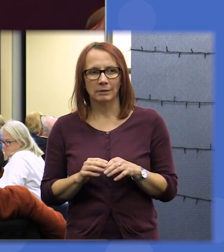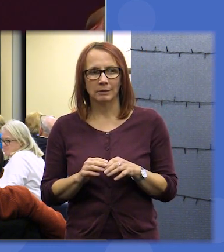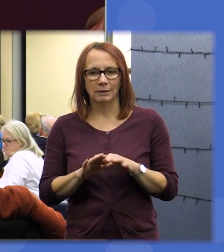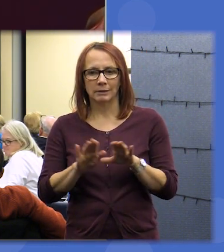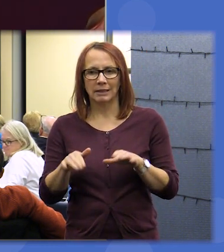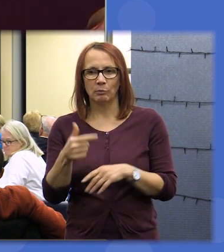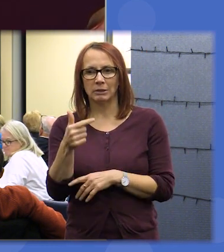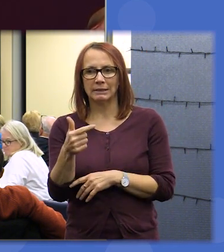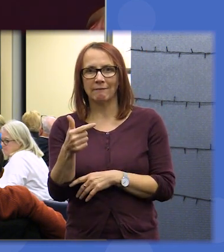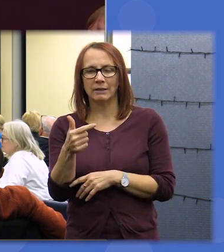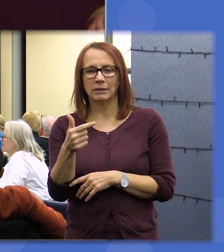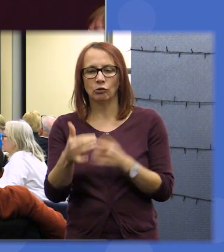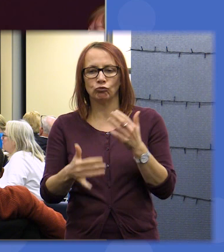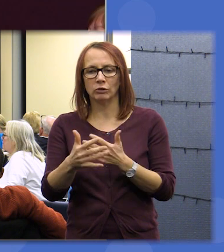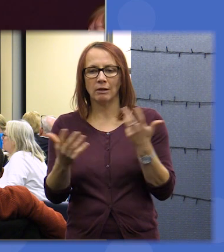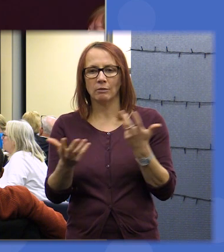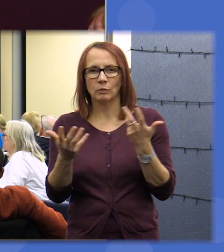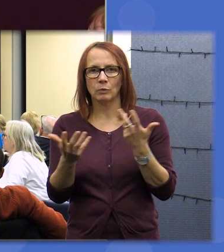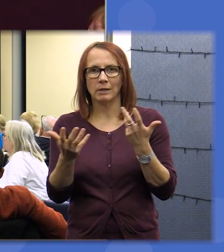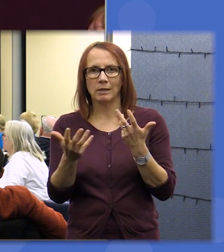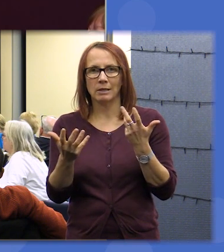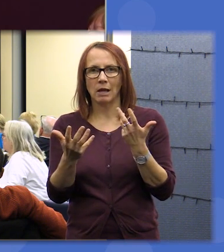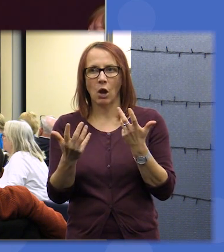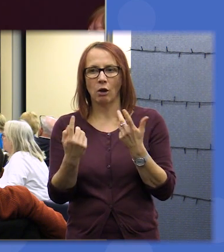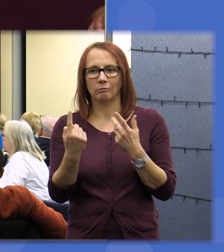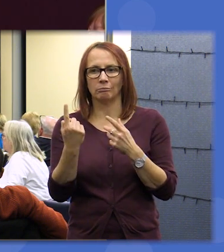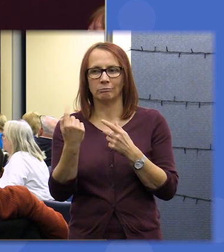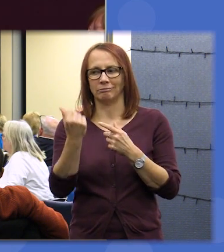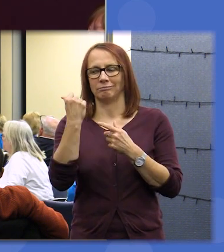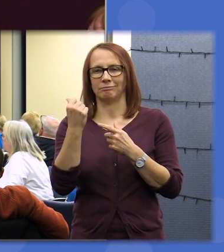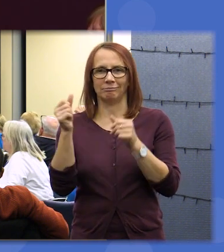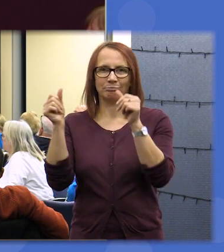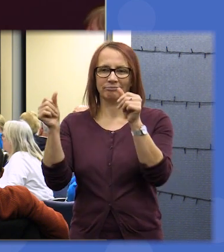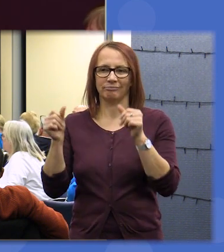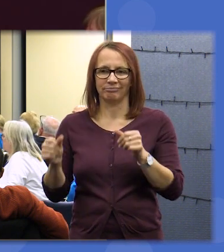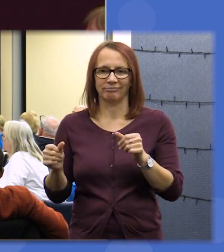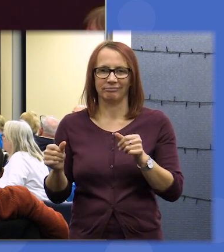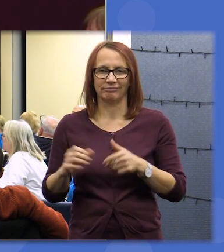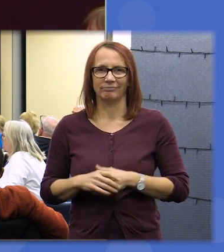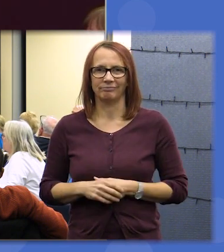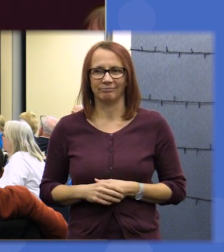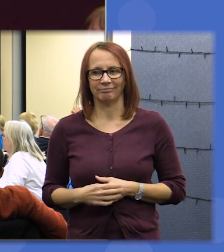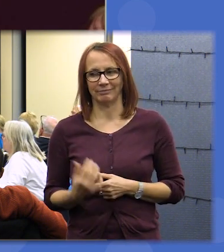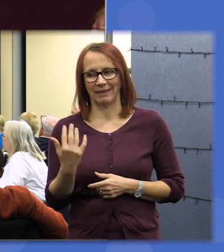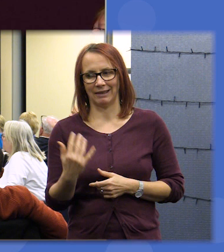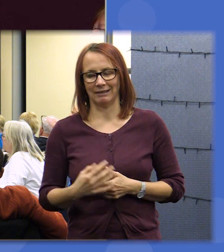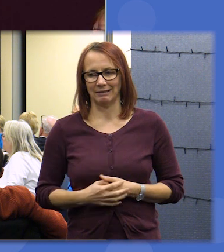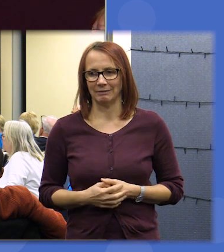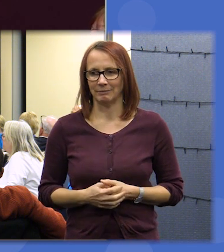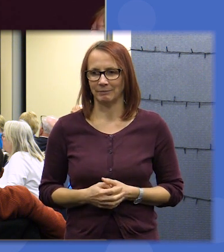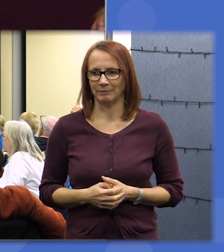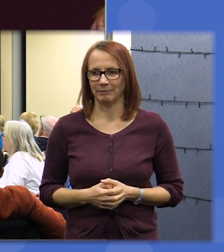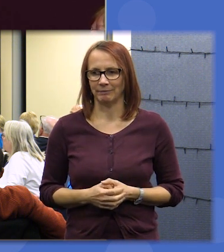please okay oh there we go